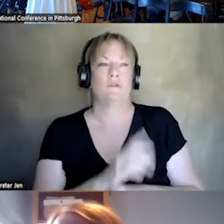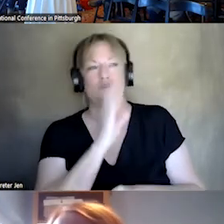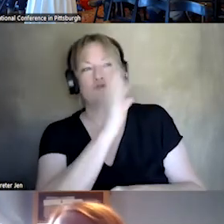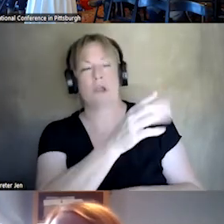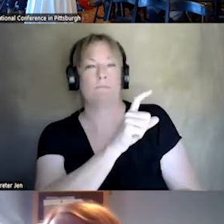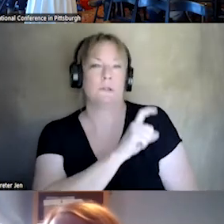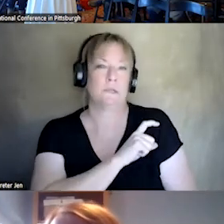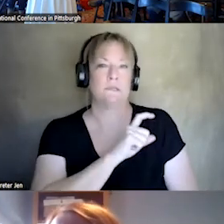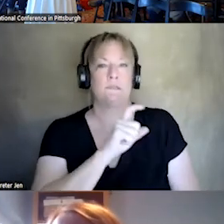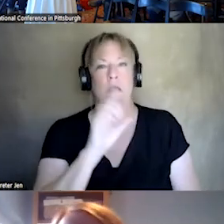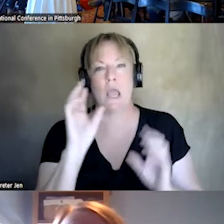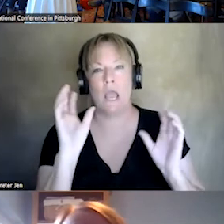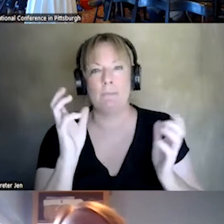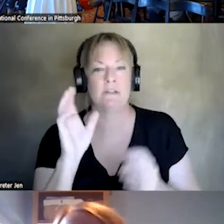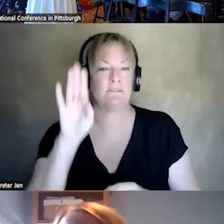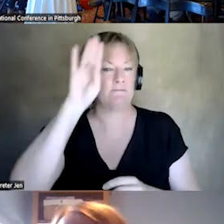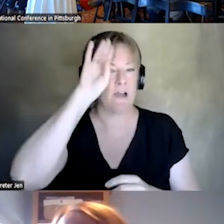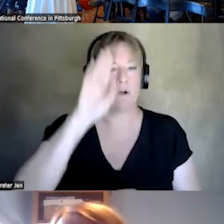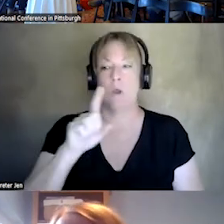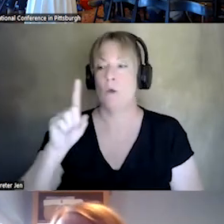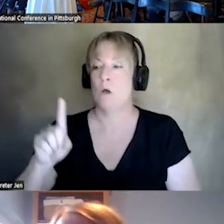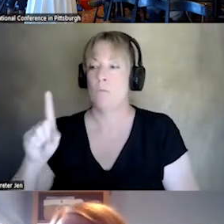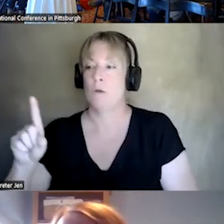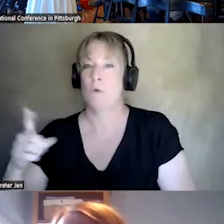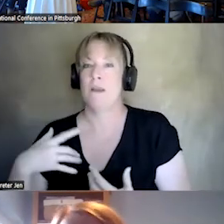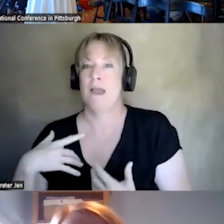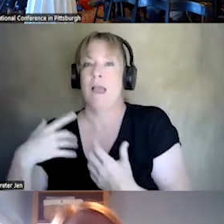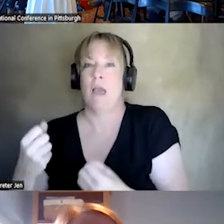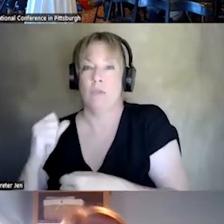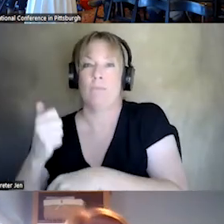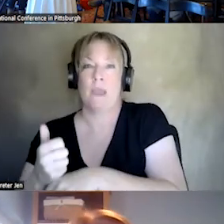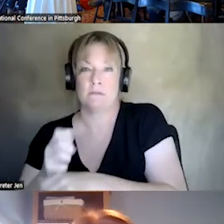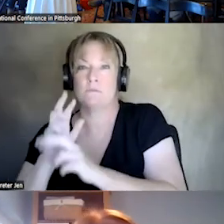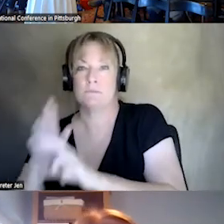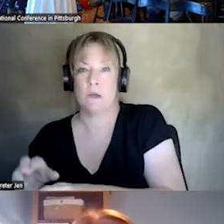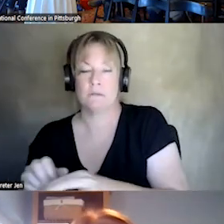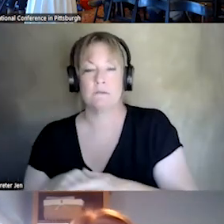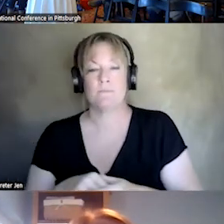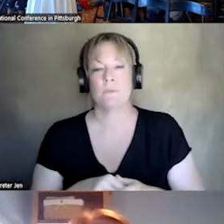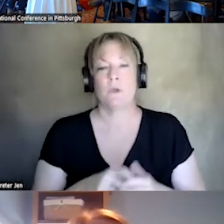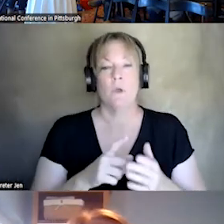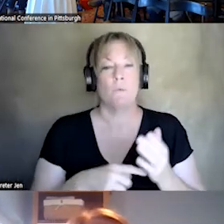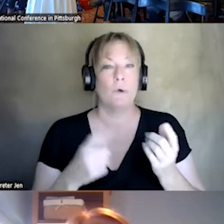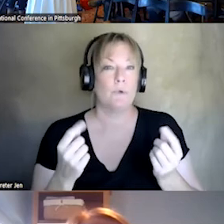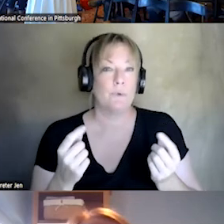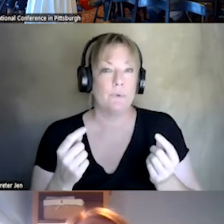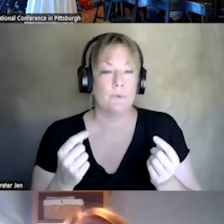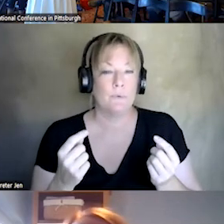FIRE SERVICE. 111 IS A HEALTH BASED RESPONSE. WHAT WE DO IS ESSENTIALLY, IF SOMEBODY IS